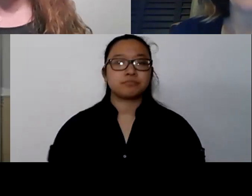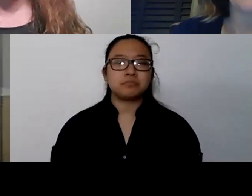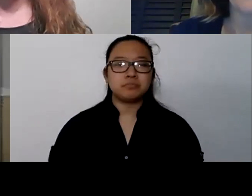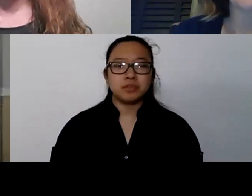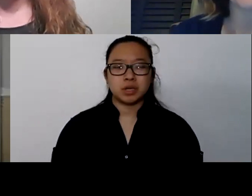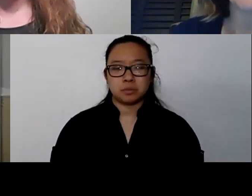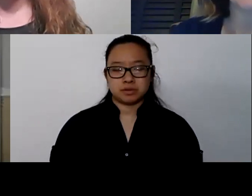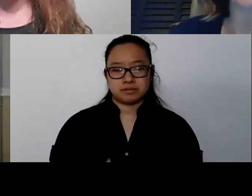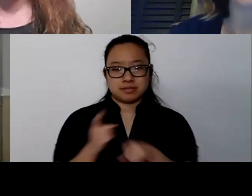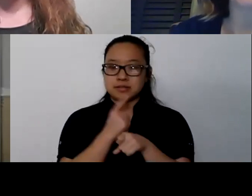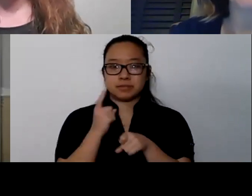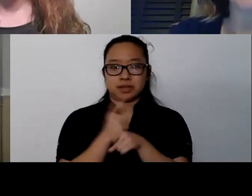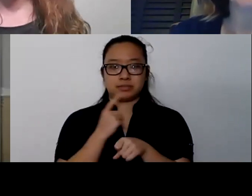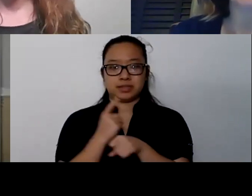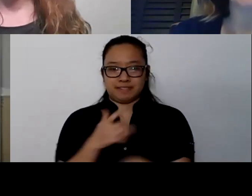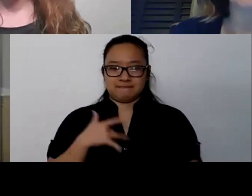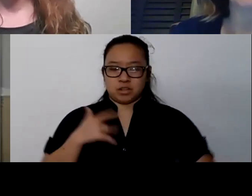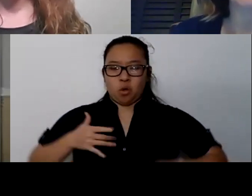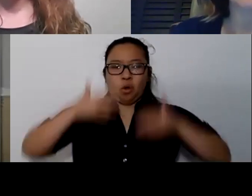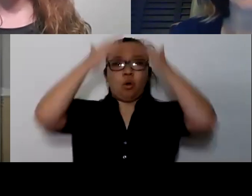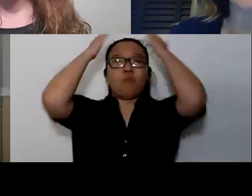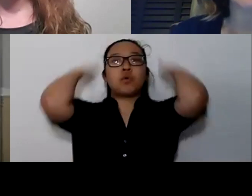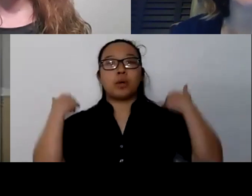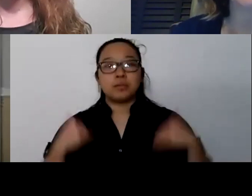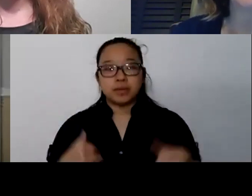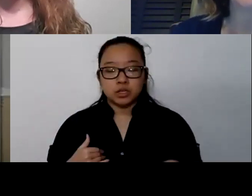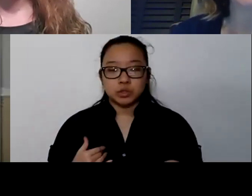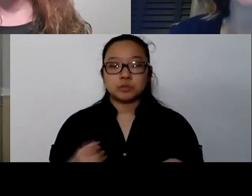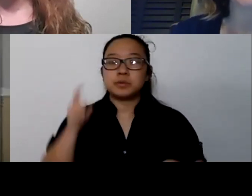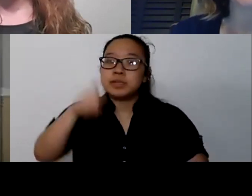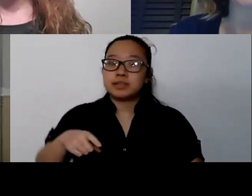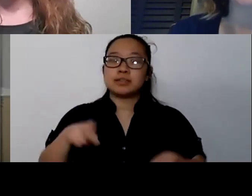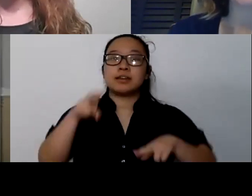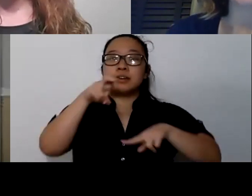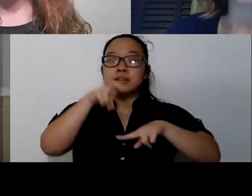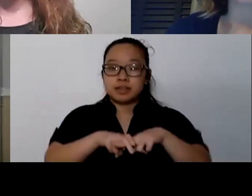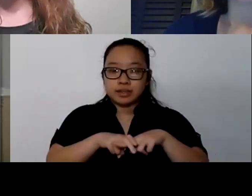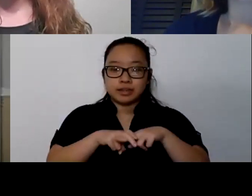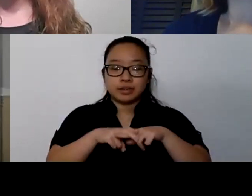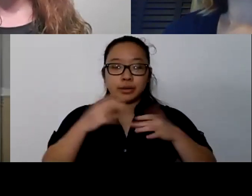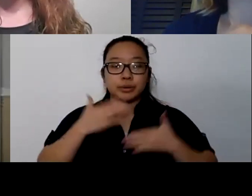to say, "You just need to sit down and breathe and take some time to find some mindfulness and calm down."